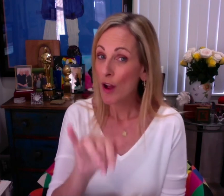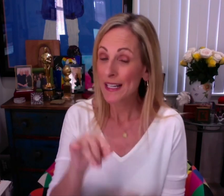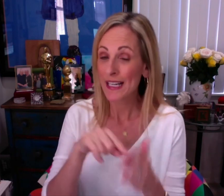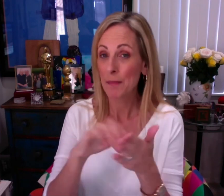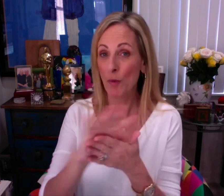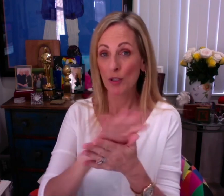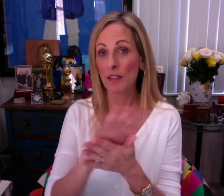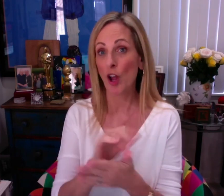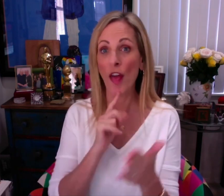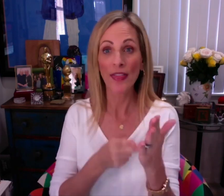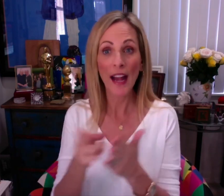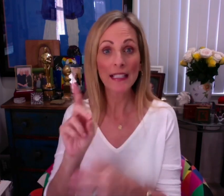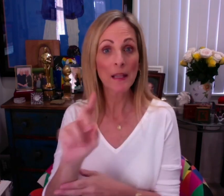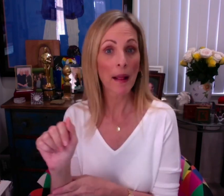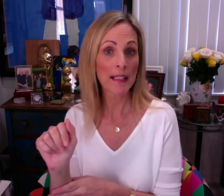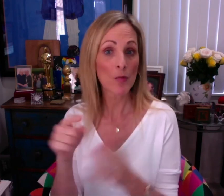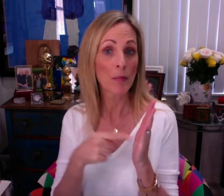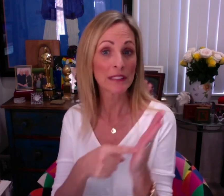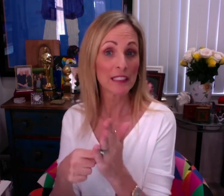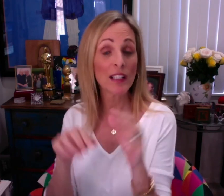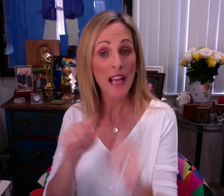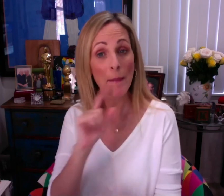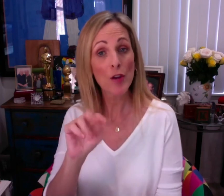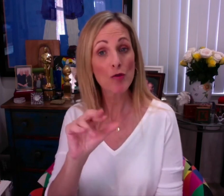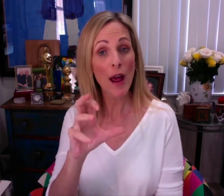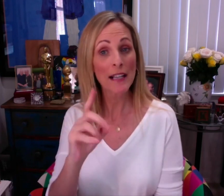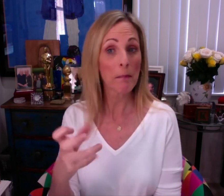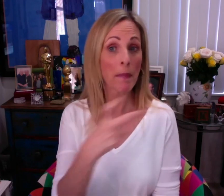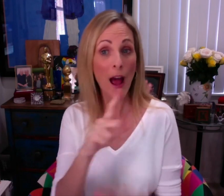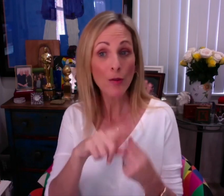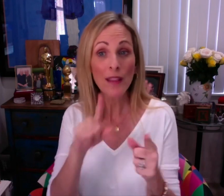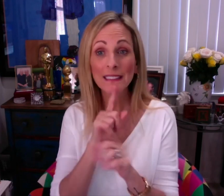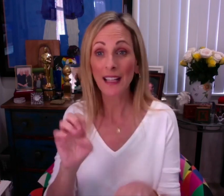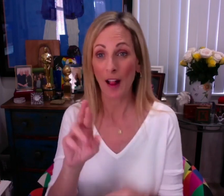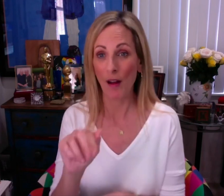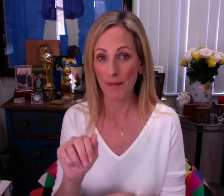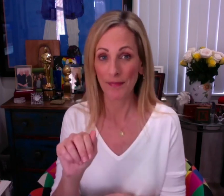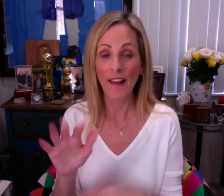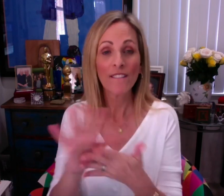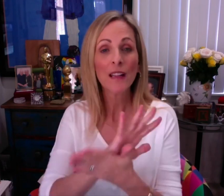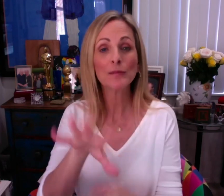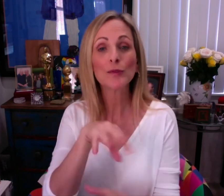While a rarity in motion pictures, authentic disability representation can be traced back to the silent era.